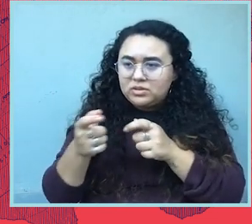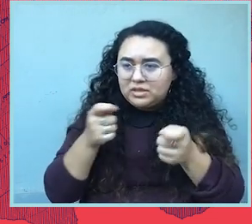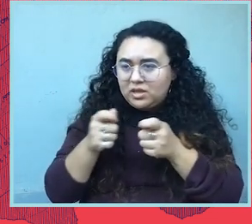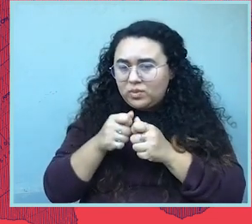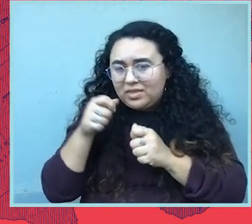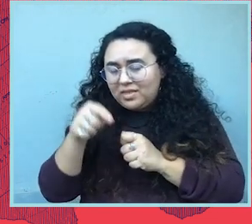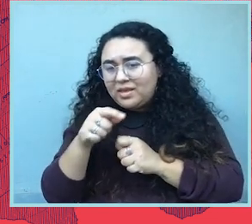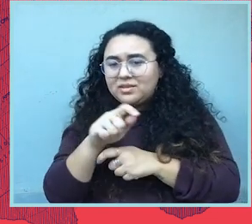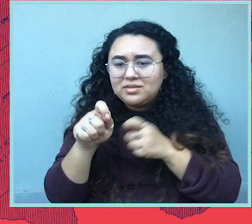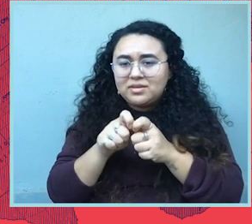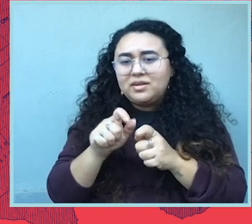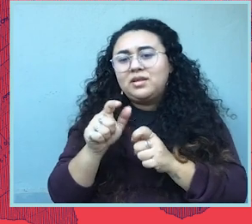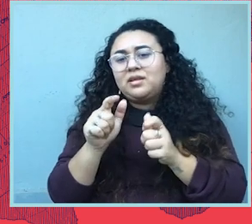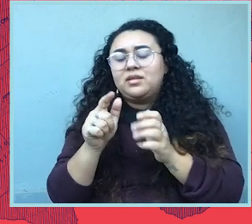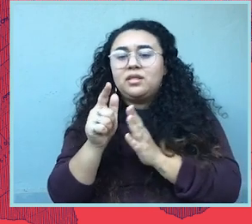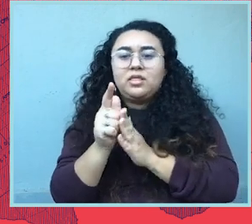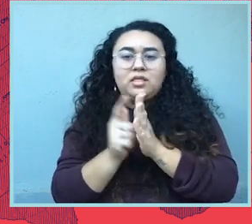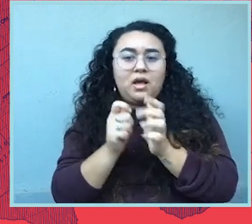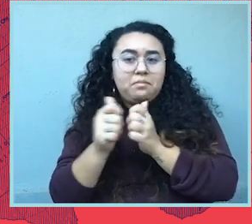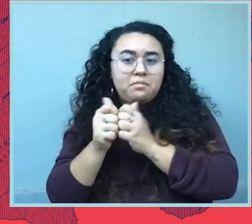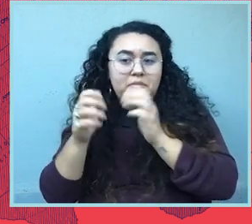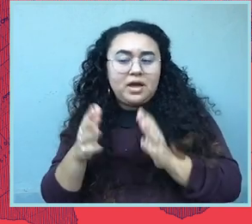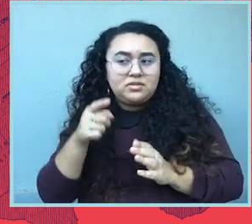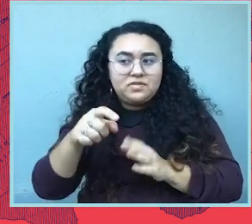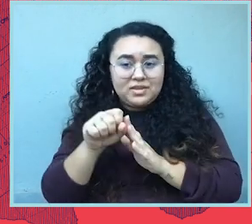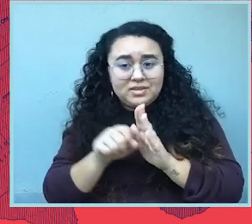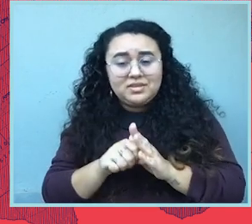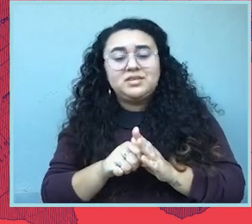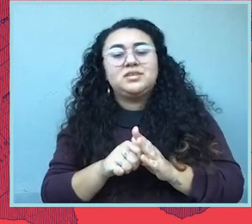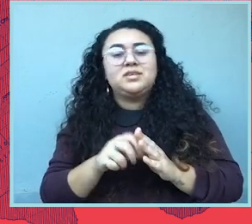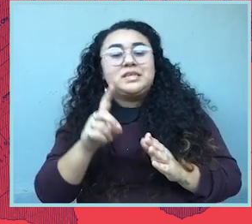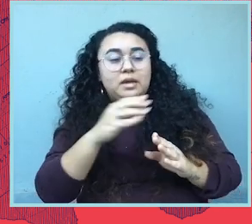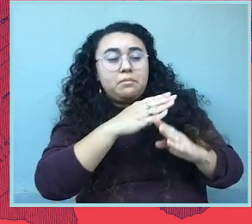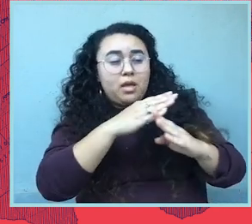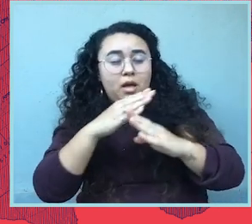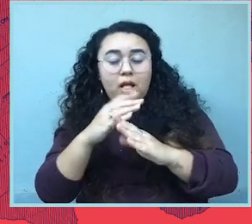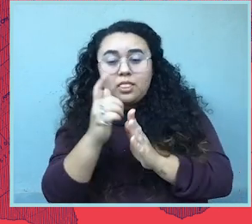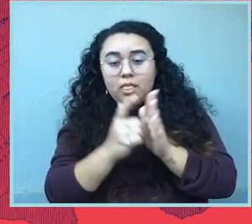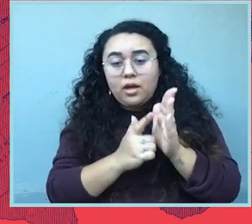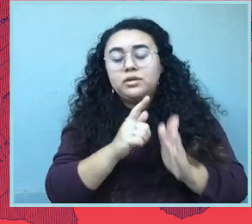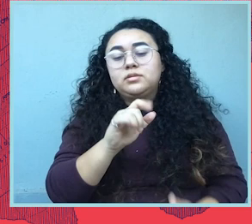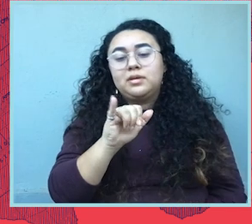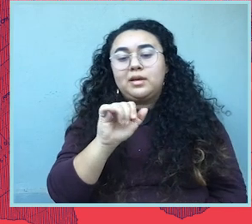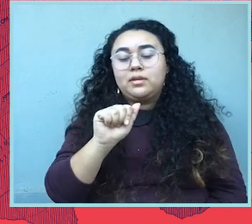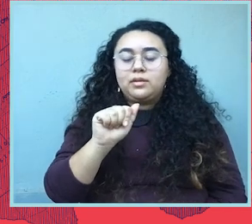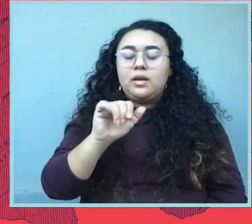do you deal with this particular set of litigators from the state?’ And we blocked laws in Idaho.